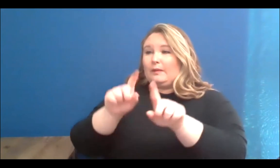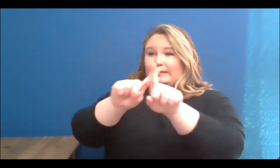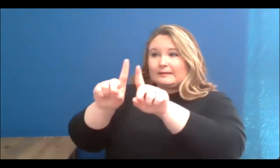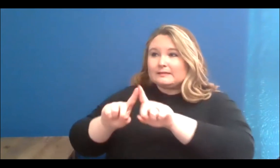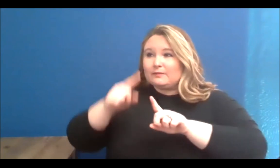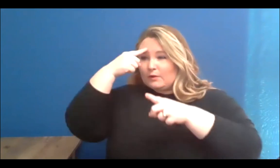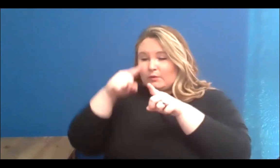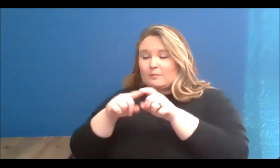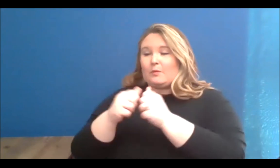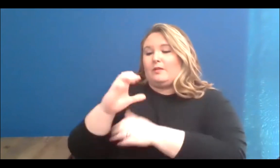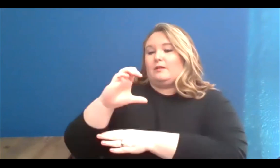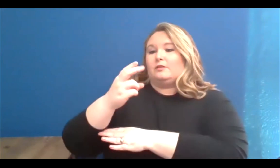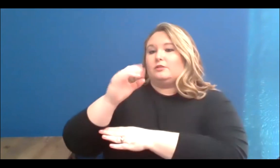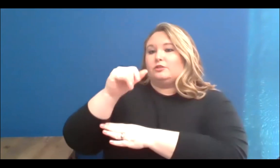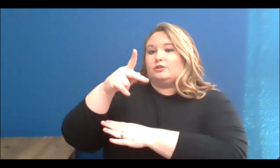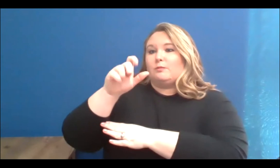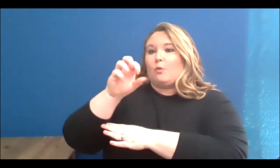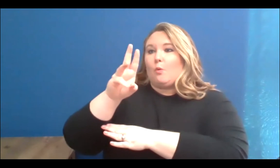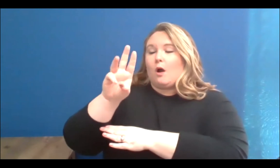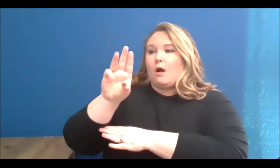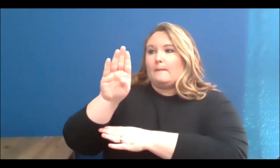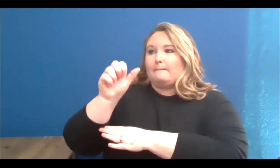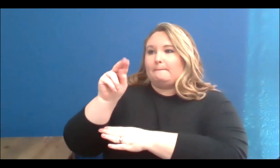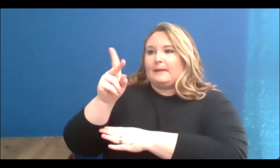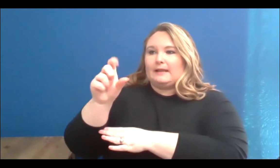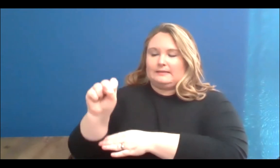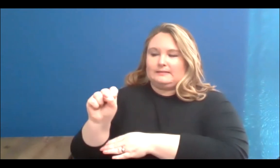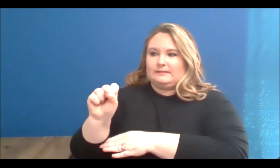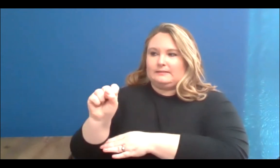And I'd like to hand it over to my colleague Carolyn Taylor. Thank you